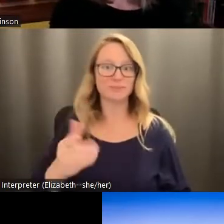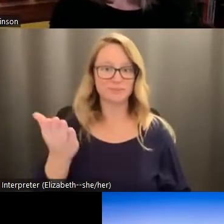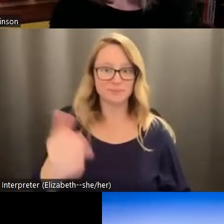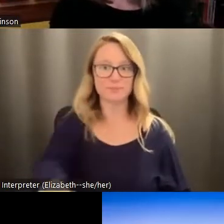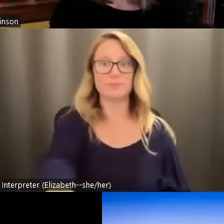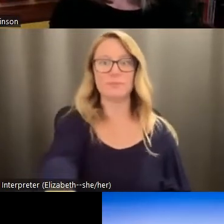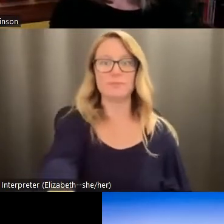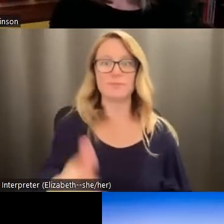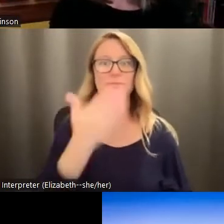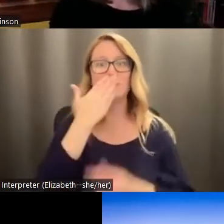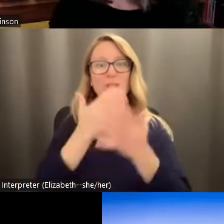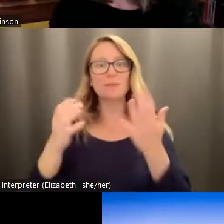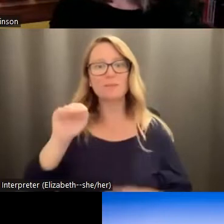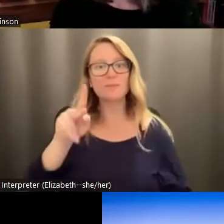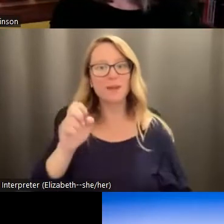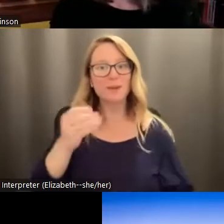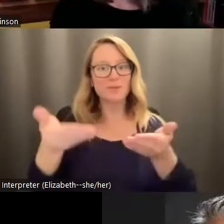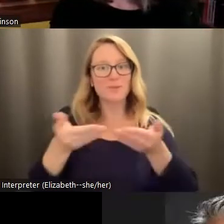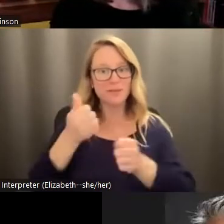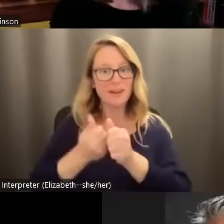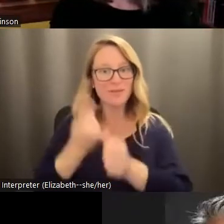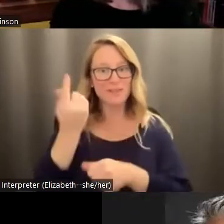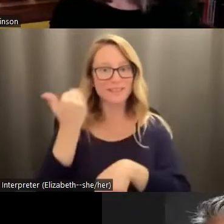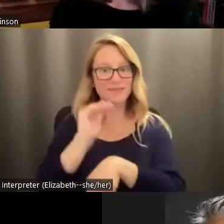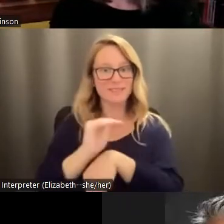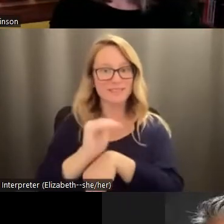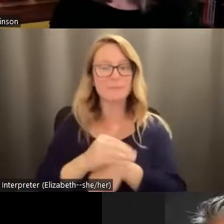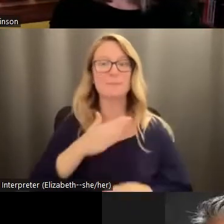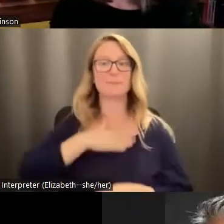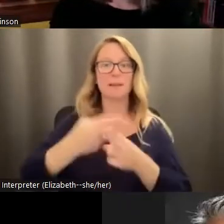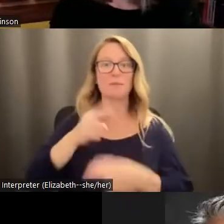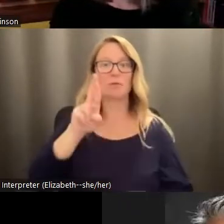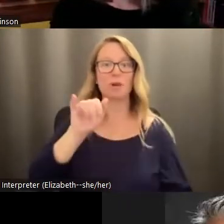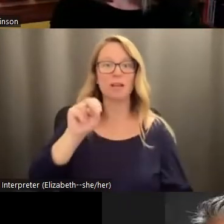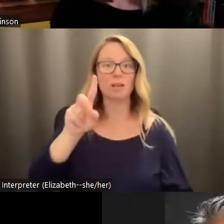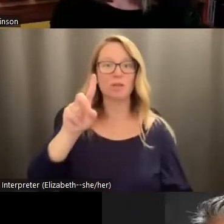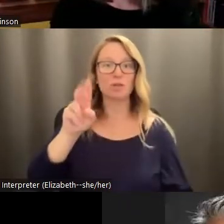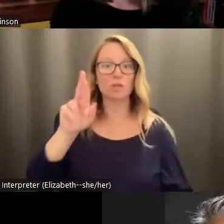thank you so much, Mike. And welcome everyone this evening. We My name is Ryan Driscoll, I use he him pronouns and I'm one